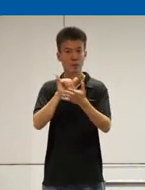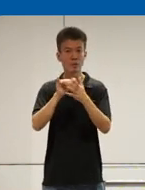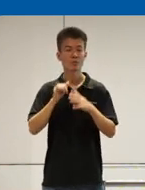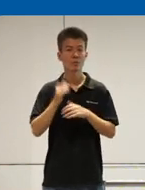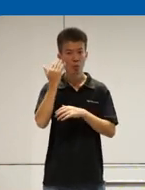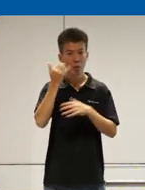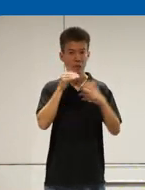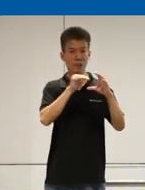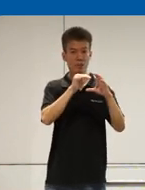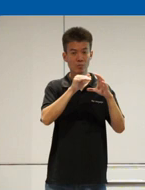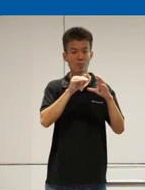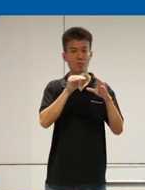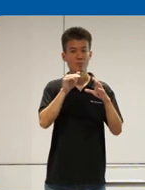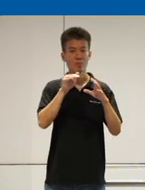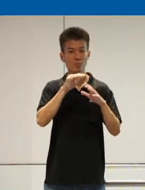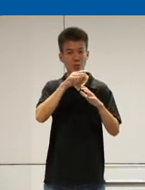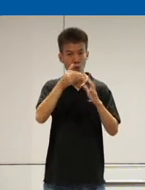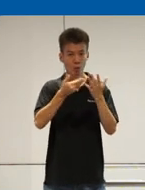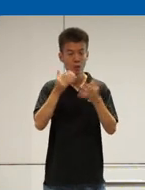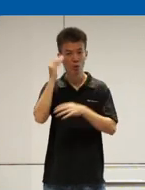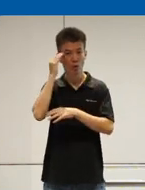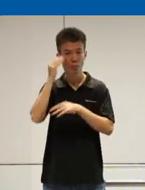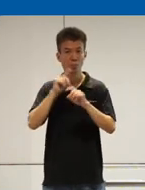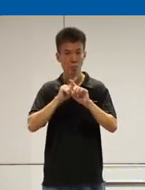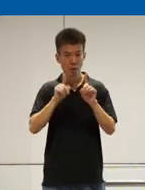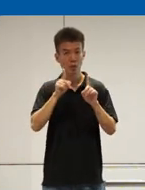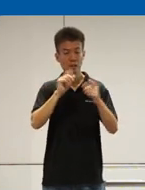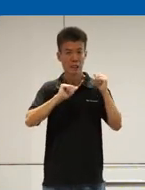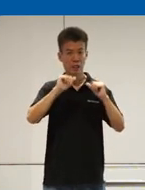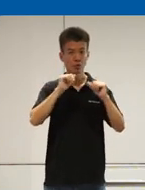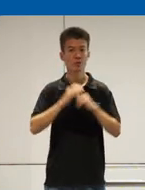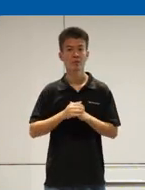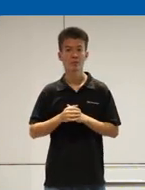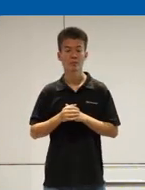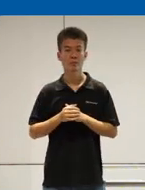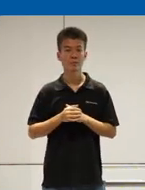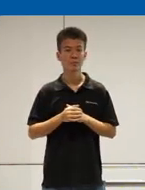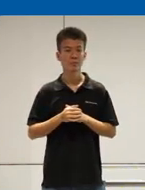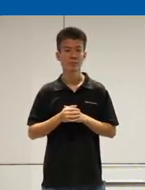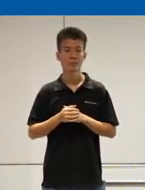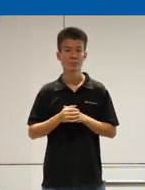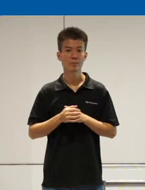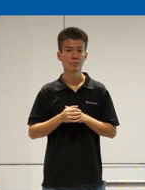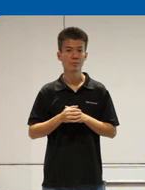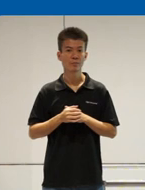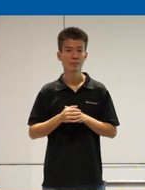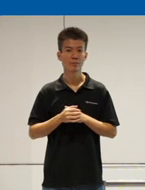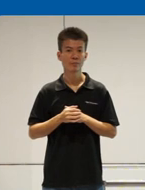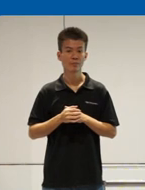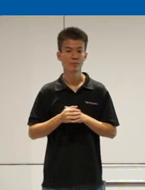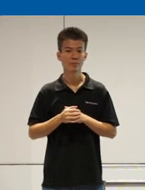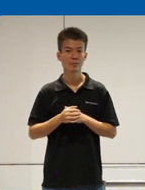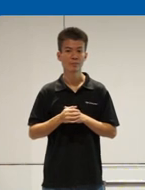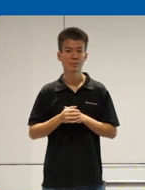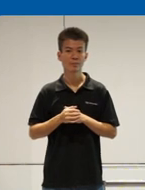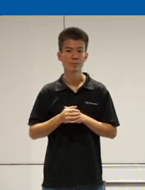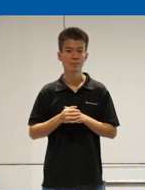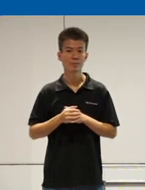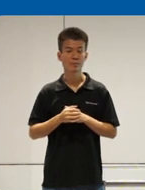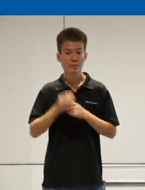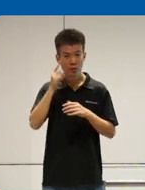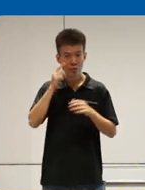accessibility is not only a knowledge but also an actions right so um for the first one especially